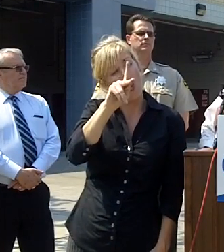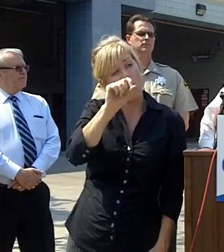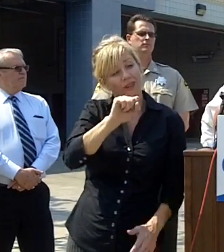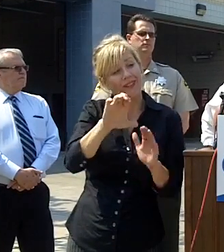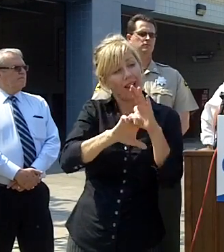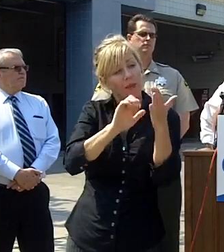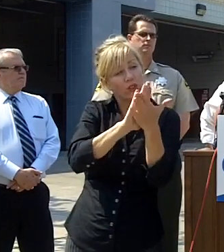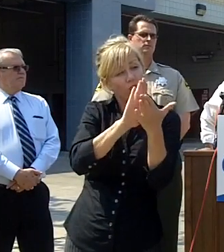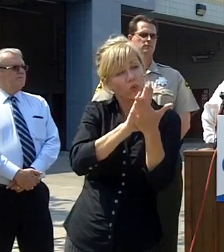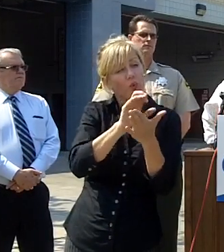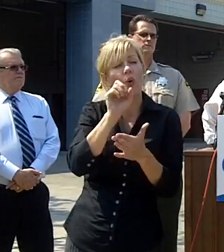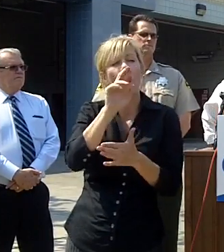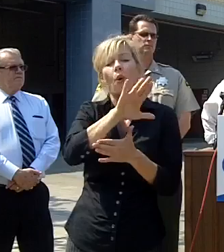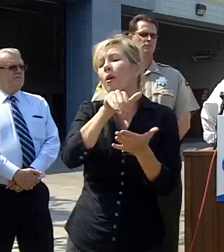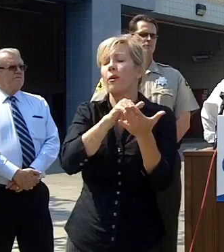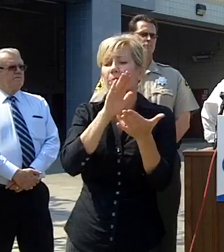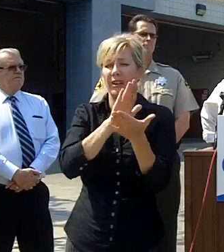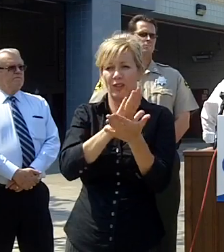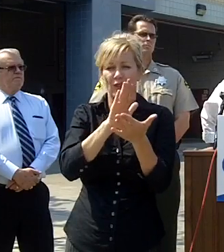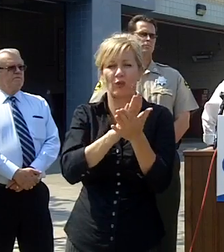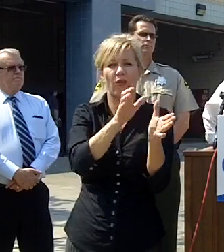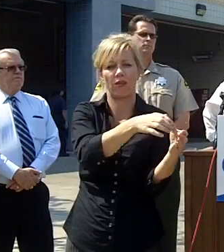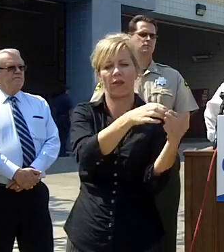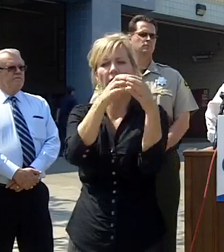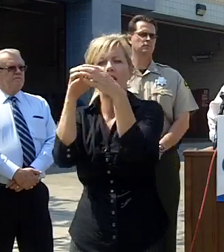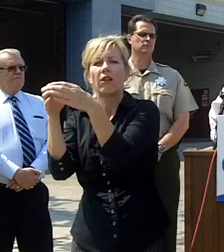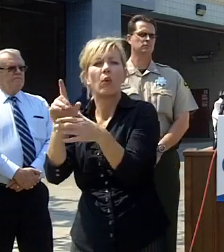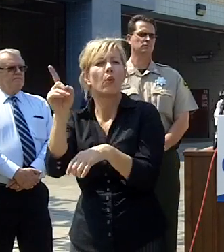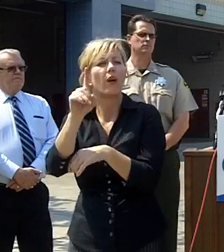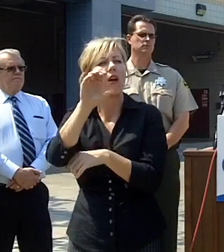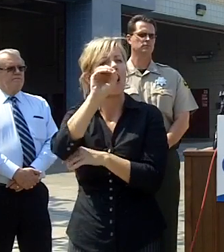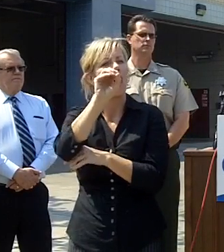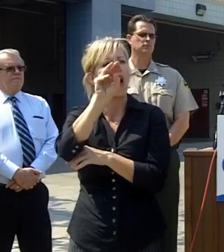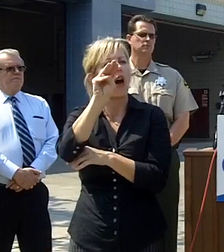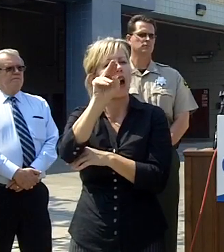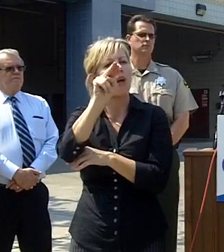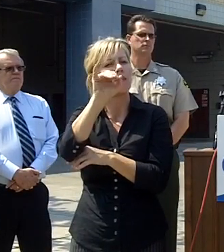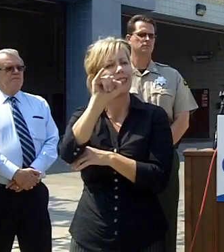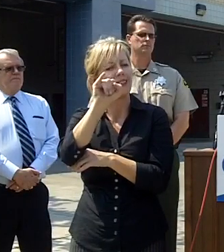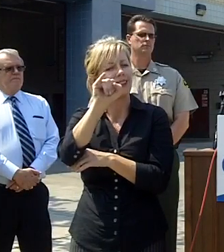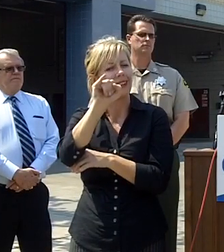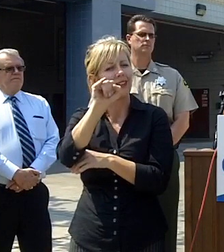schools have been dismissed at regular dismissal time the students state sheltered in place and our